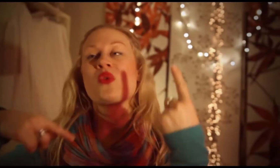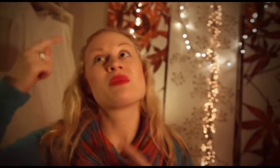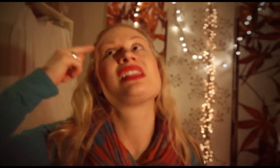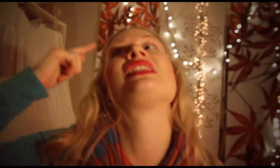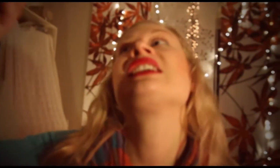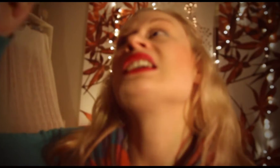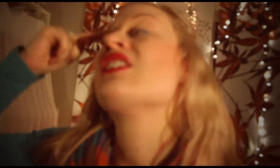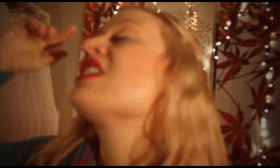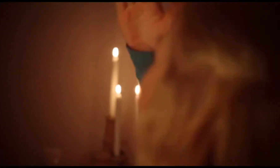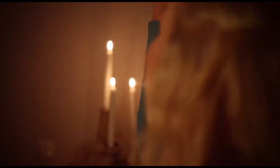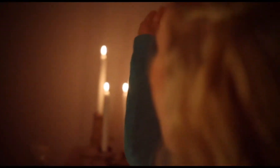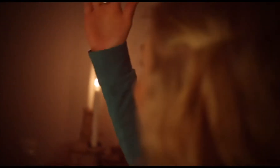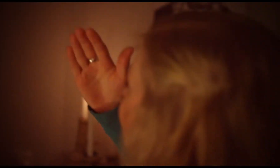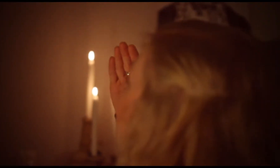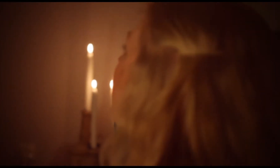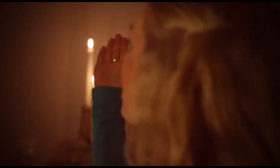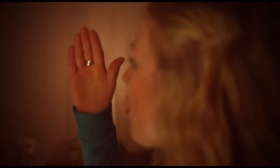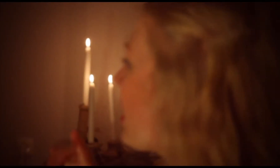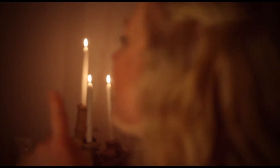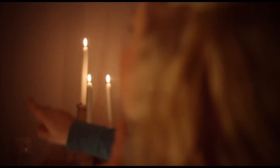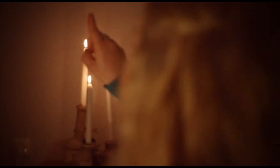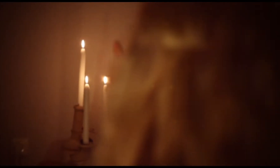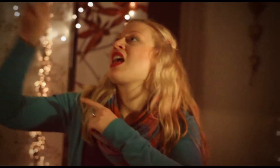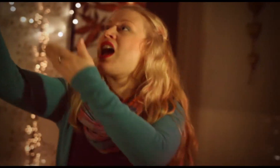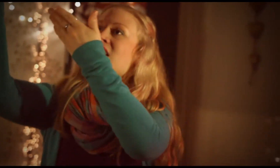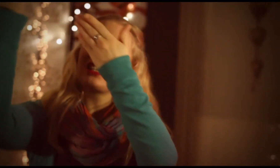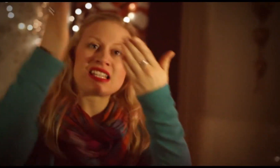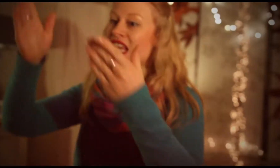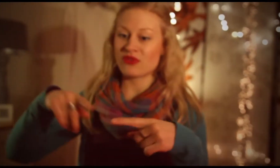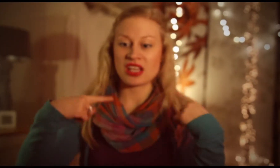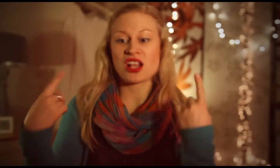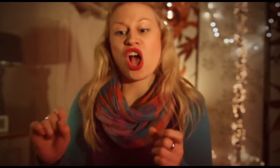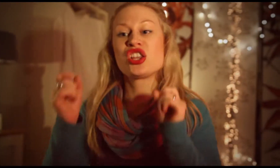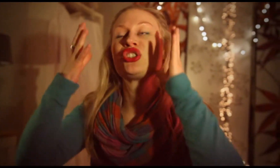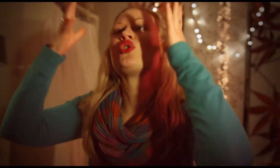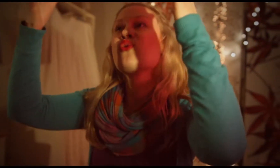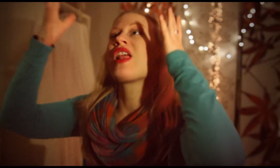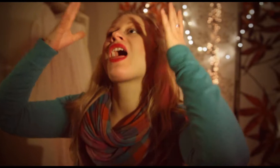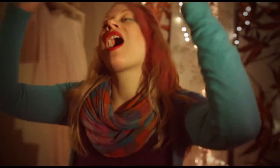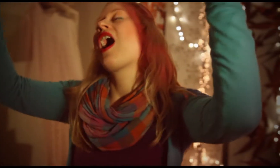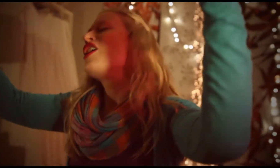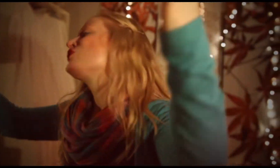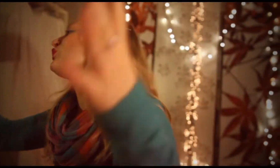we believe in the Holy Spirit and He's given us new life.